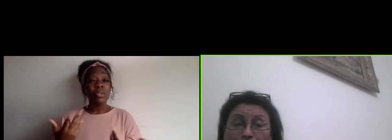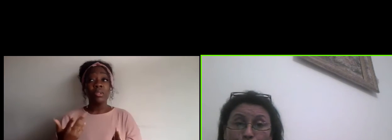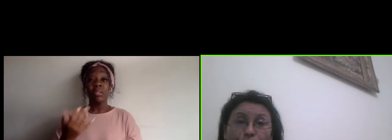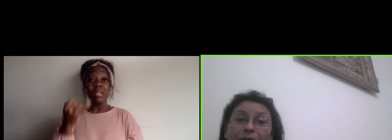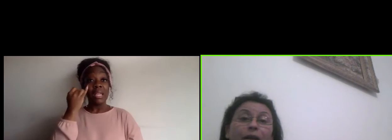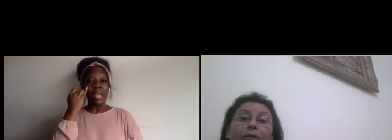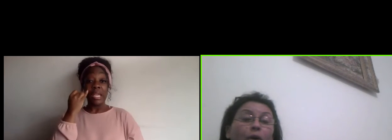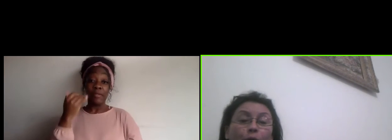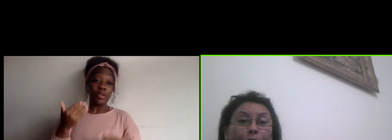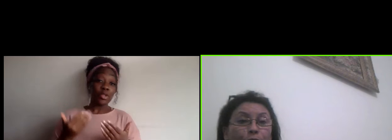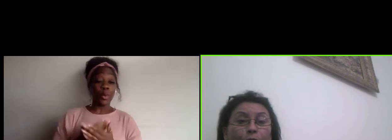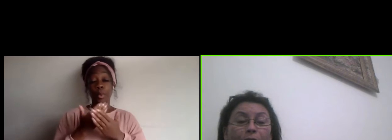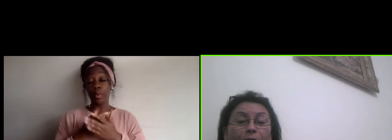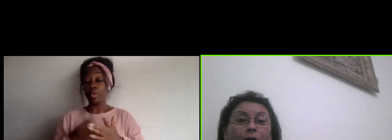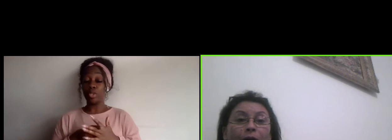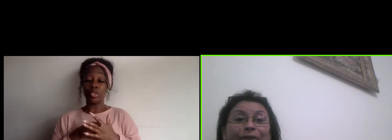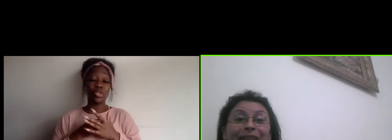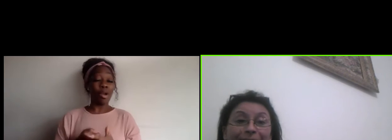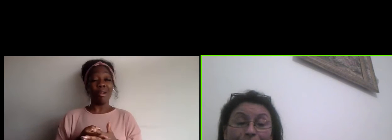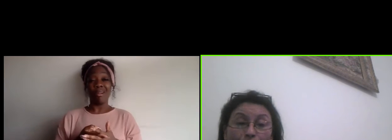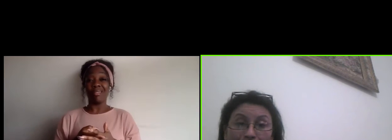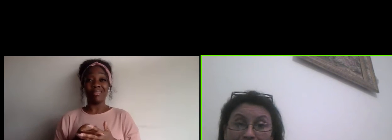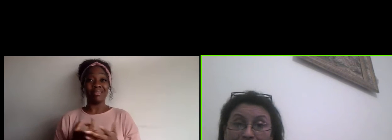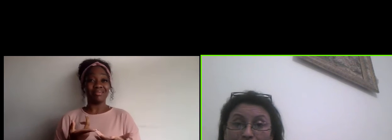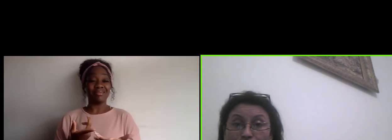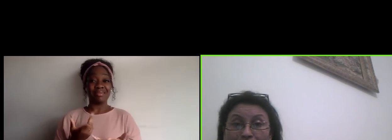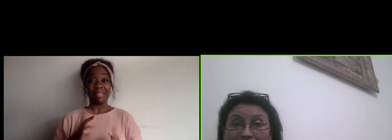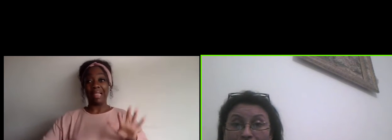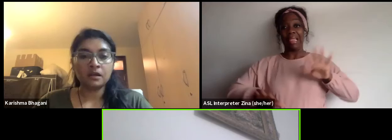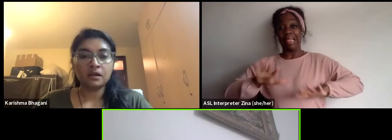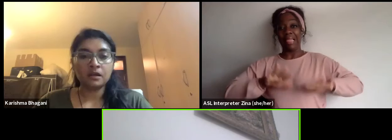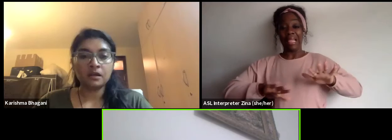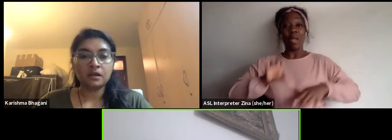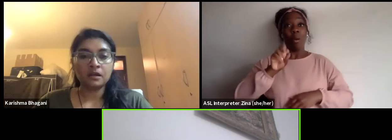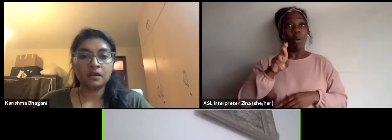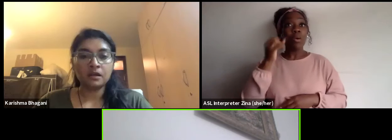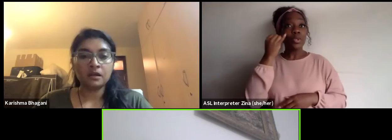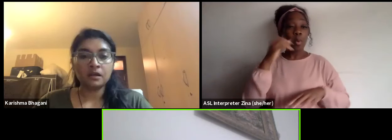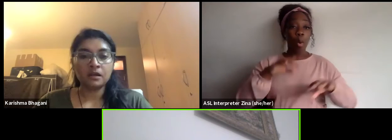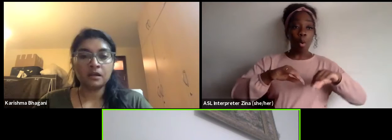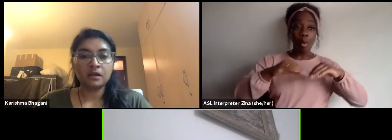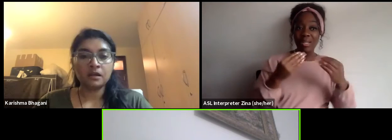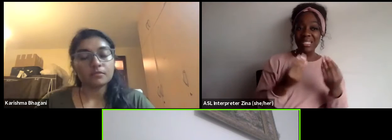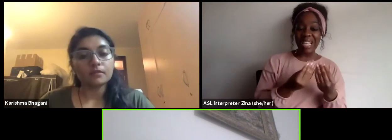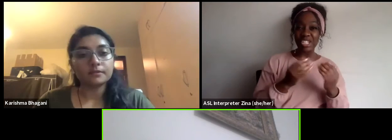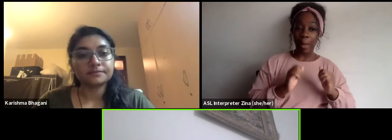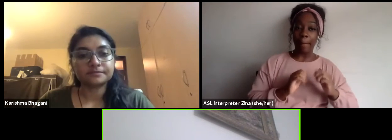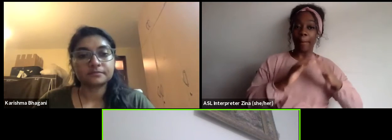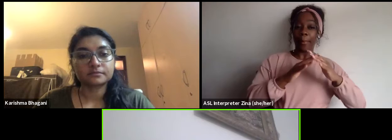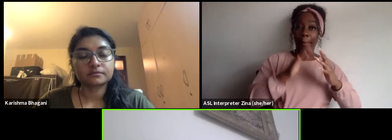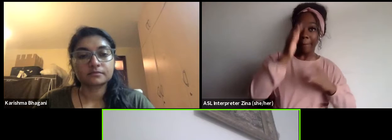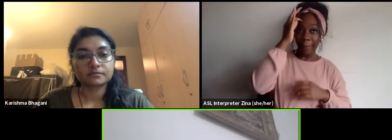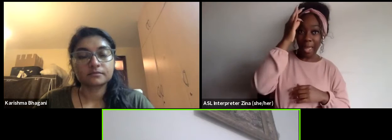of your career or when you are innocent organization or an NGO of course you're not able to reach that level